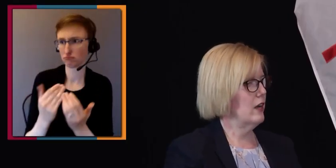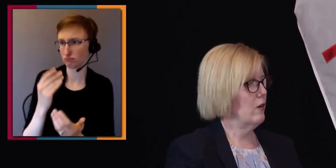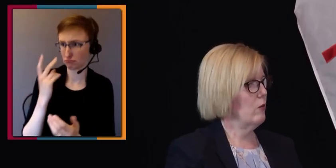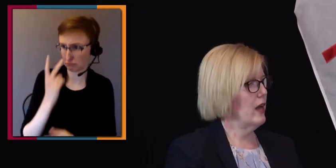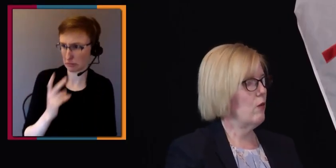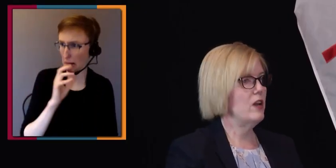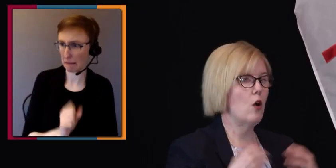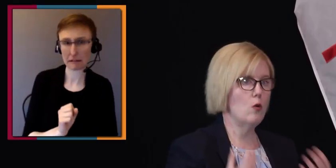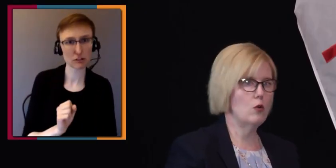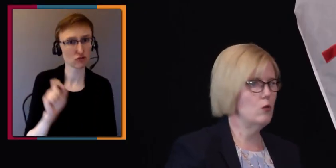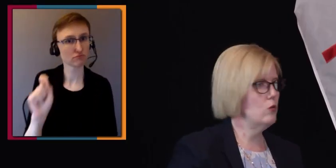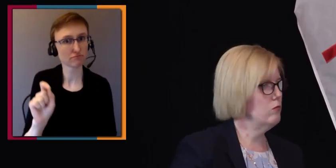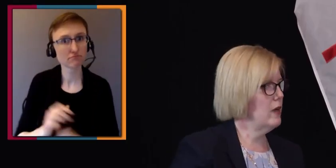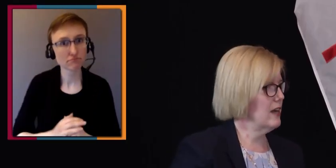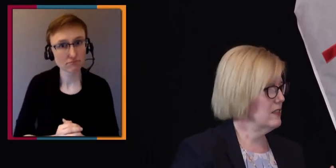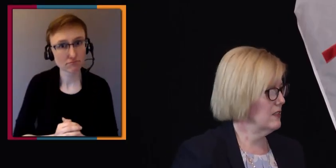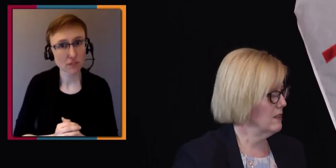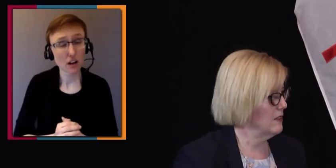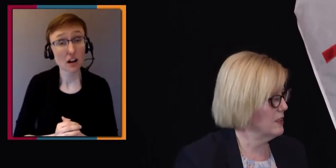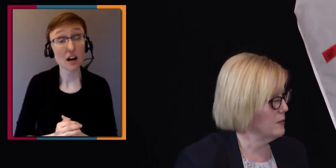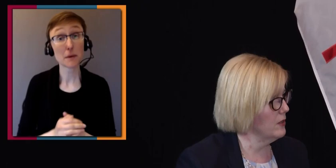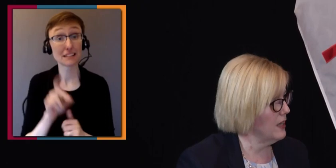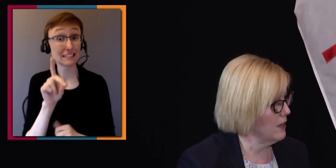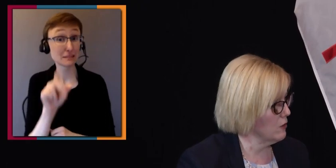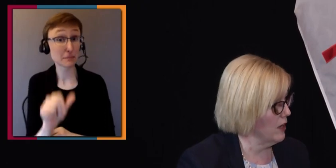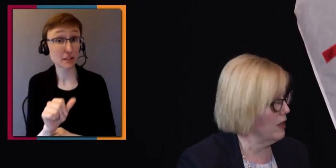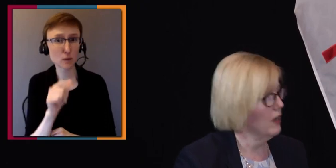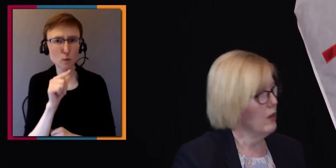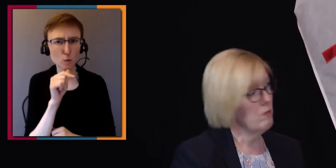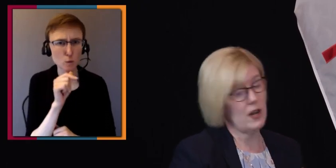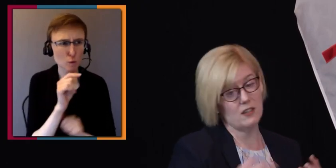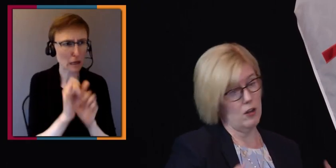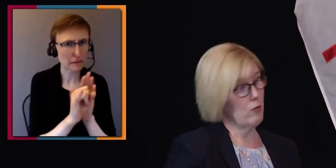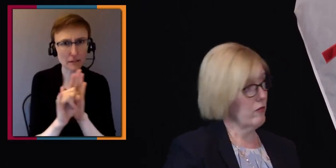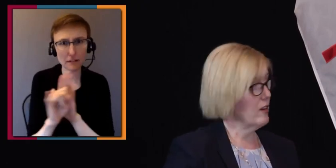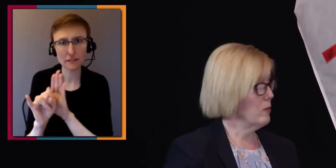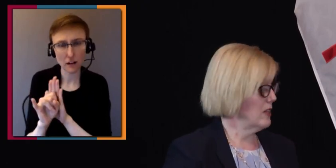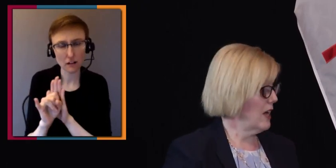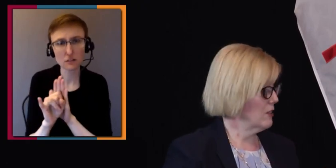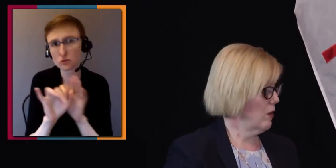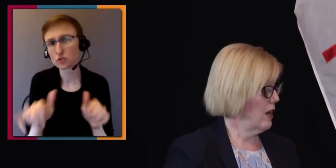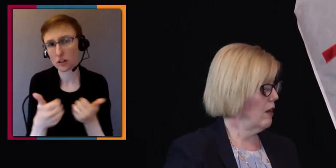we know who accesses the disability tax credit, but as a non-refundable tax credit,